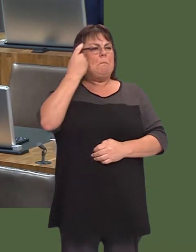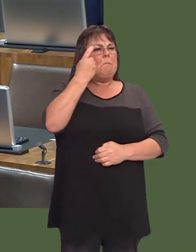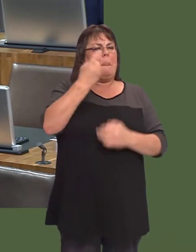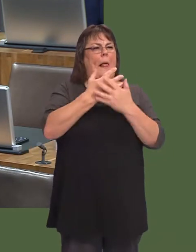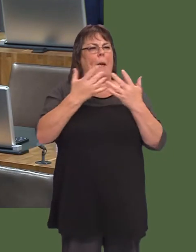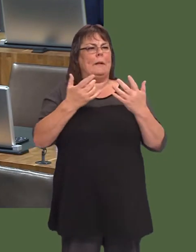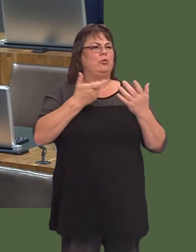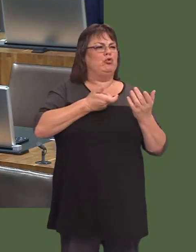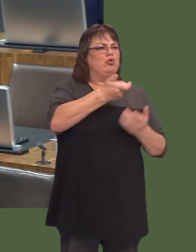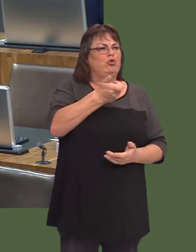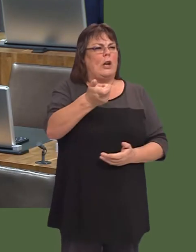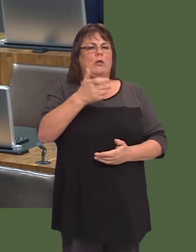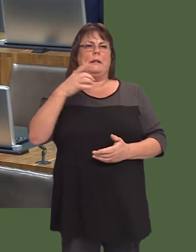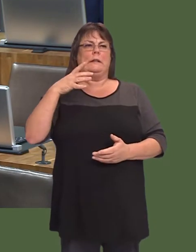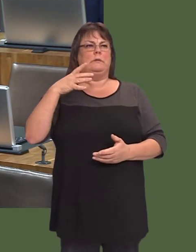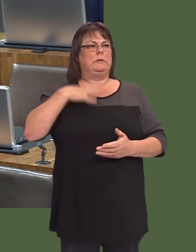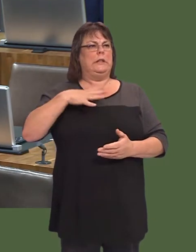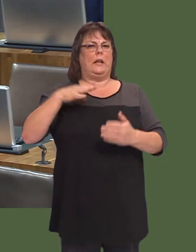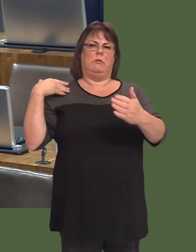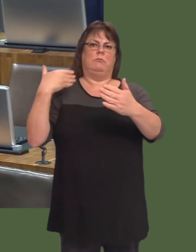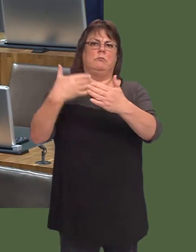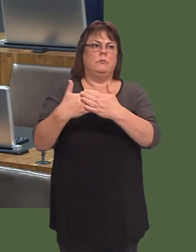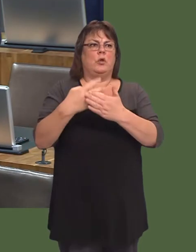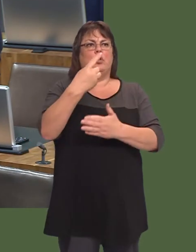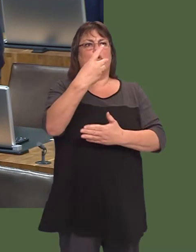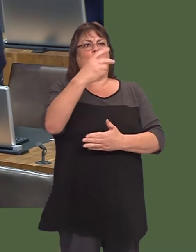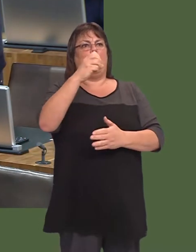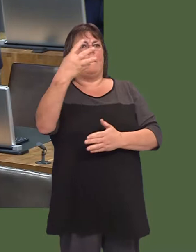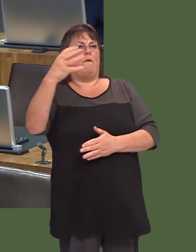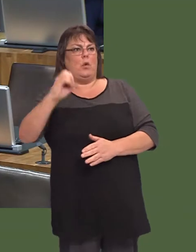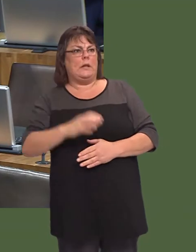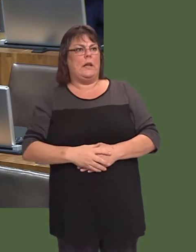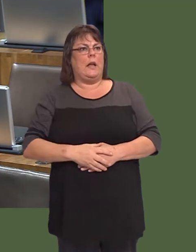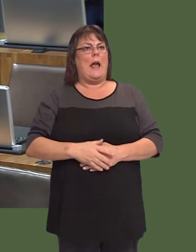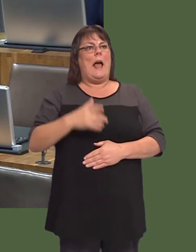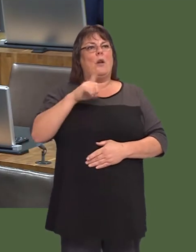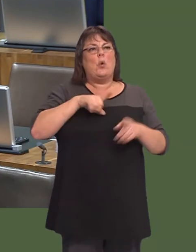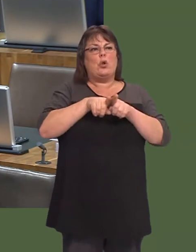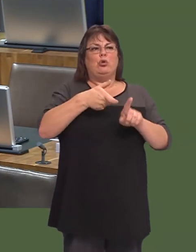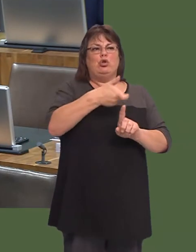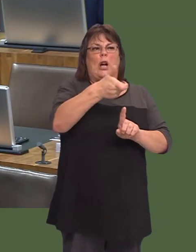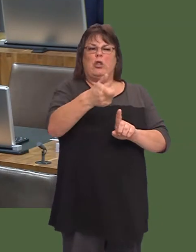will be needed before 2040, and in particular ensuring standardisation as well of chargers.